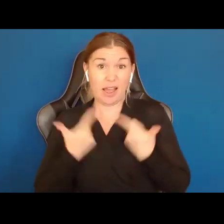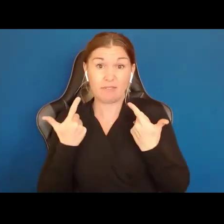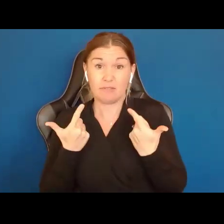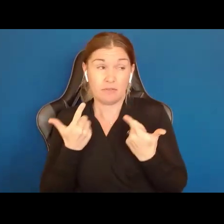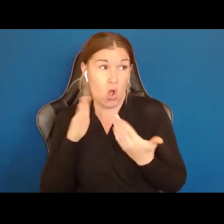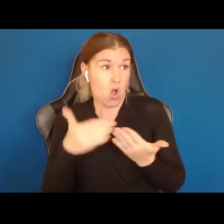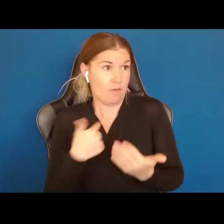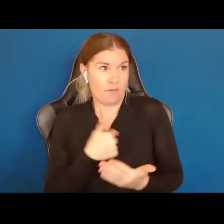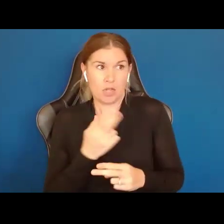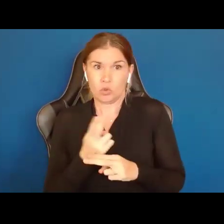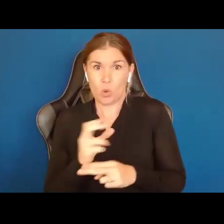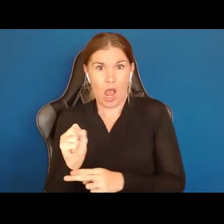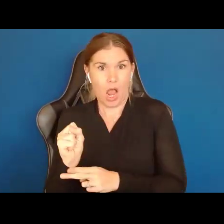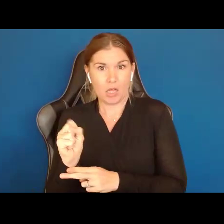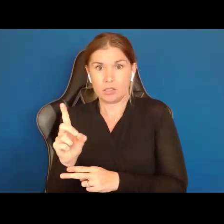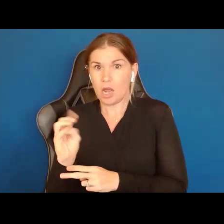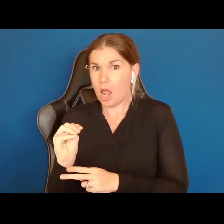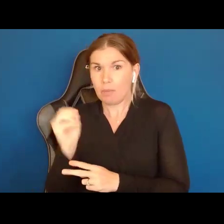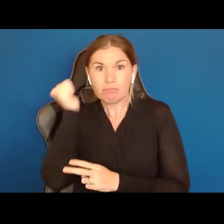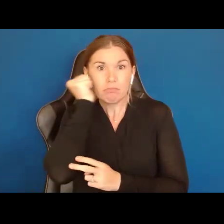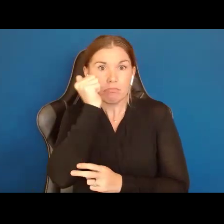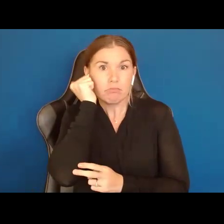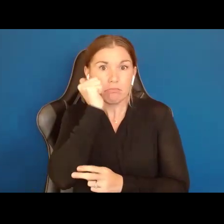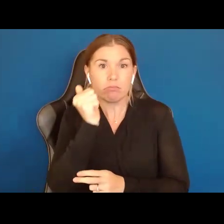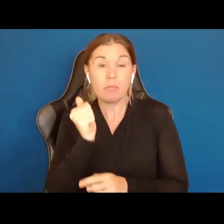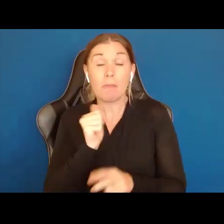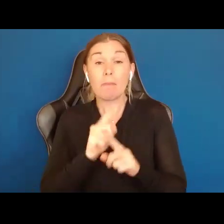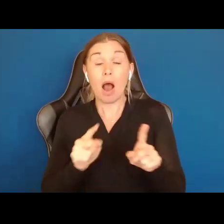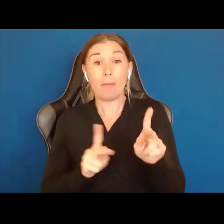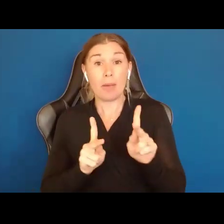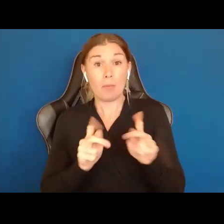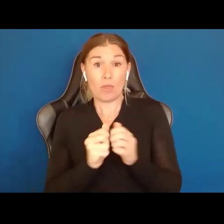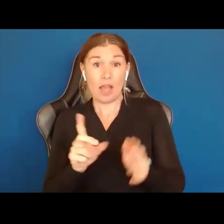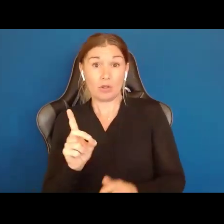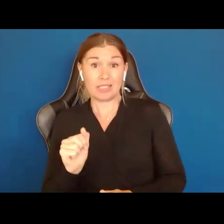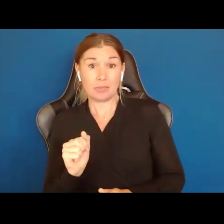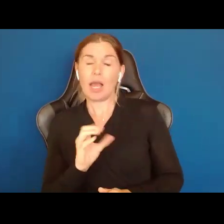Making every single day. Its just that people without Disabilities, and by the way I call People without Disabilities,